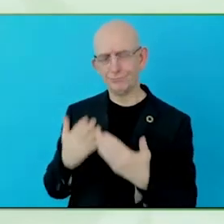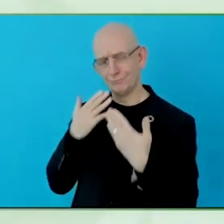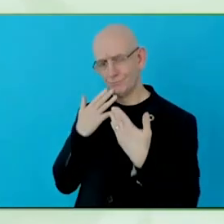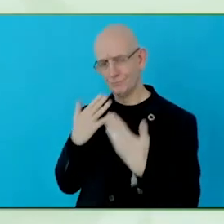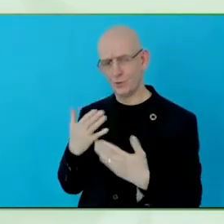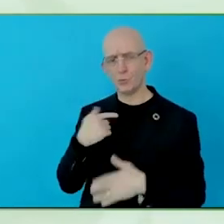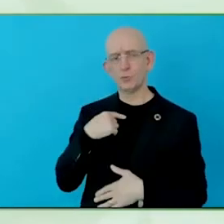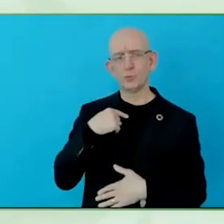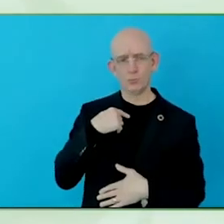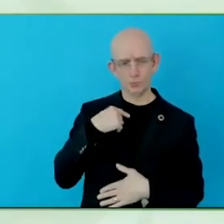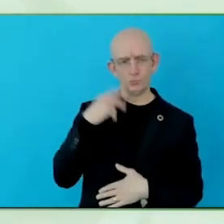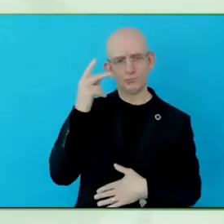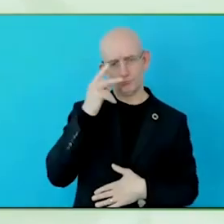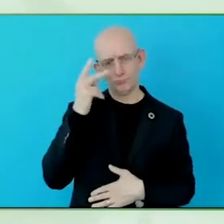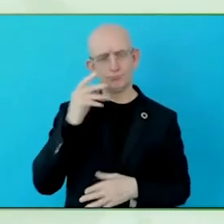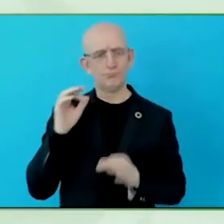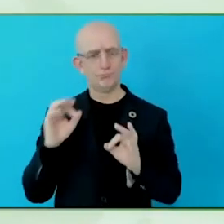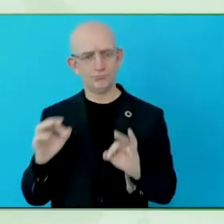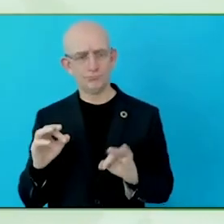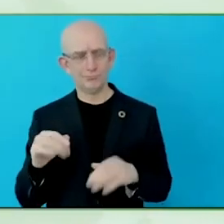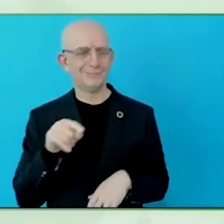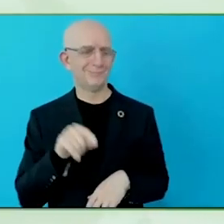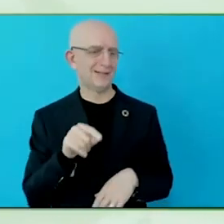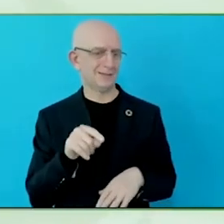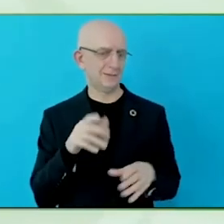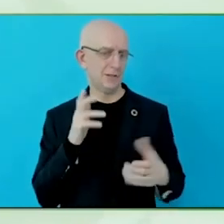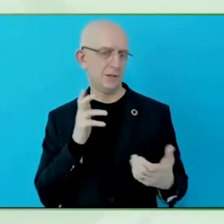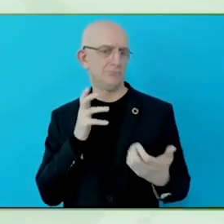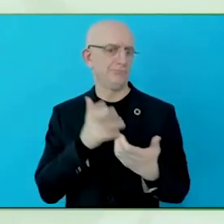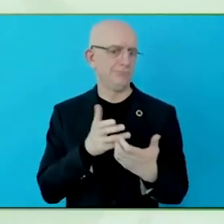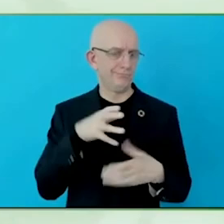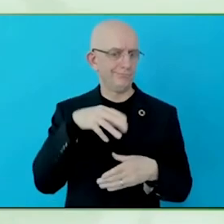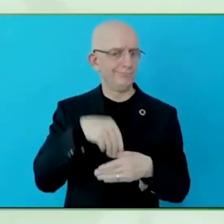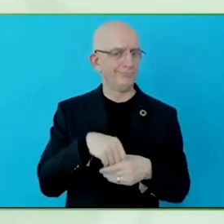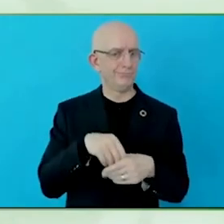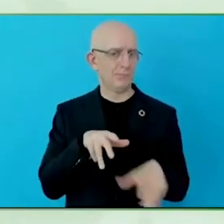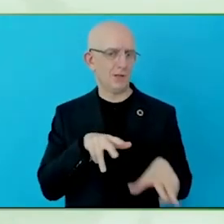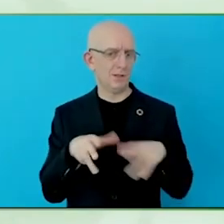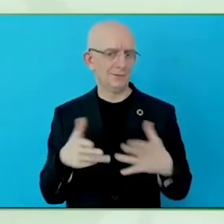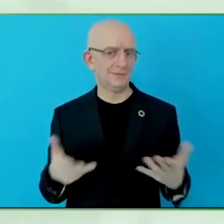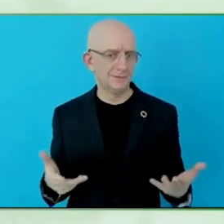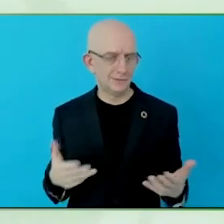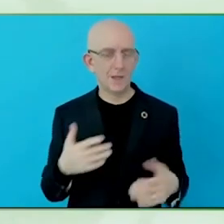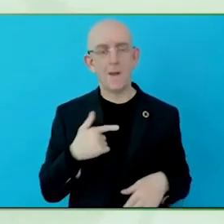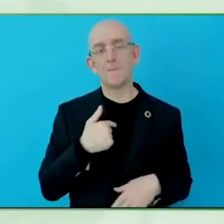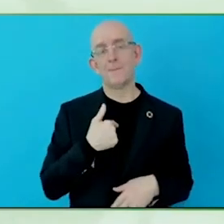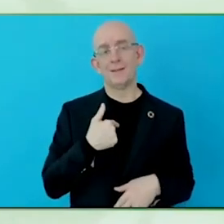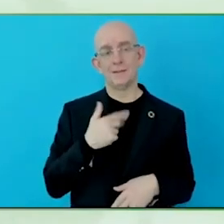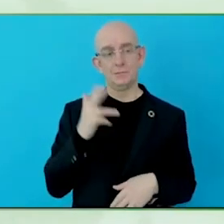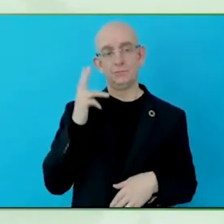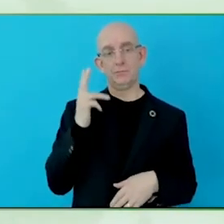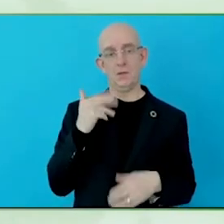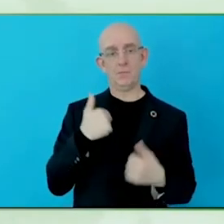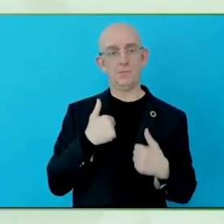That is the 70s and 80s. So, it is a very long time ago.